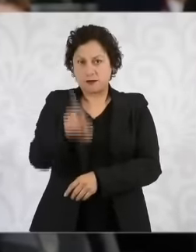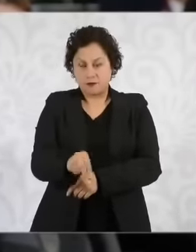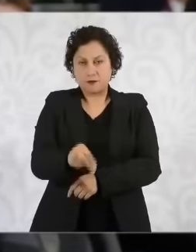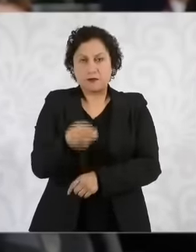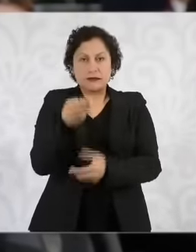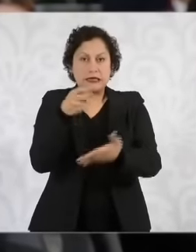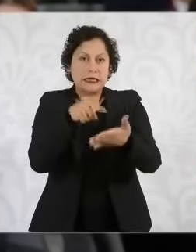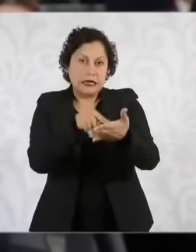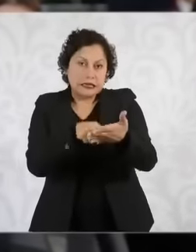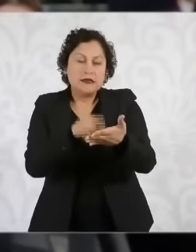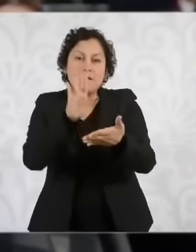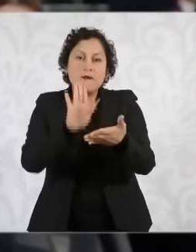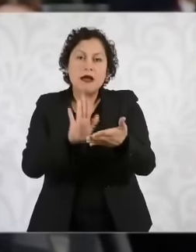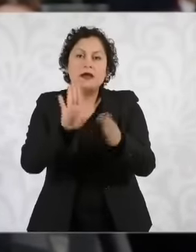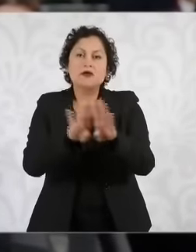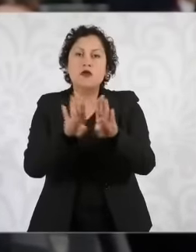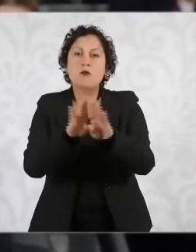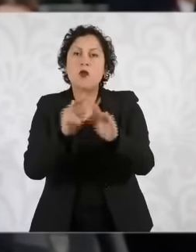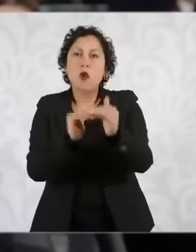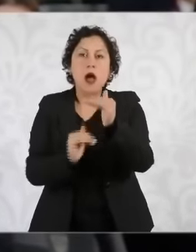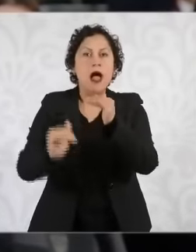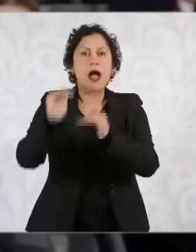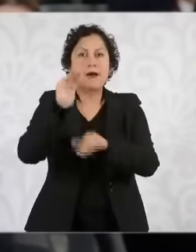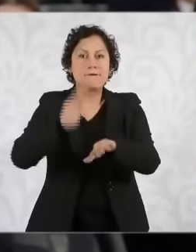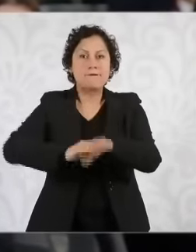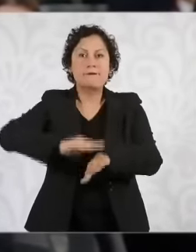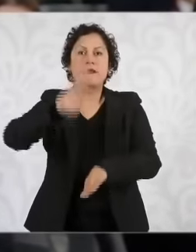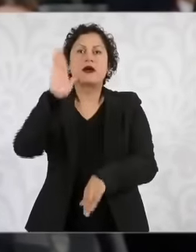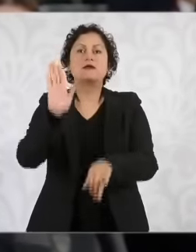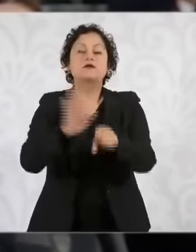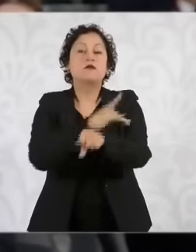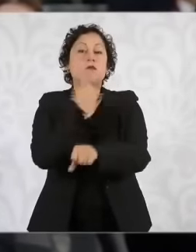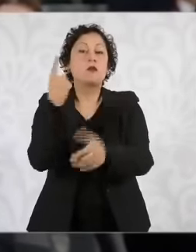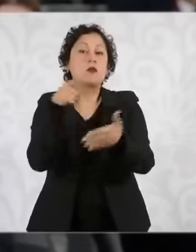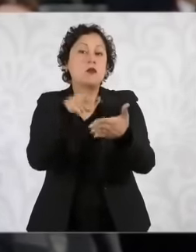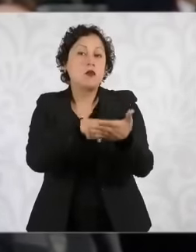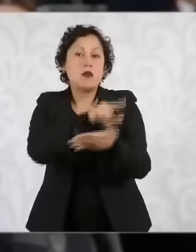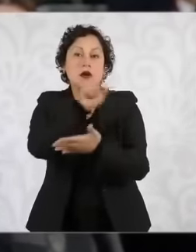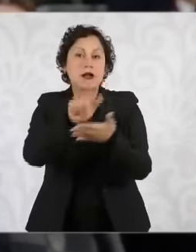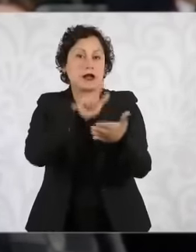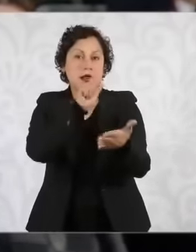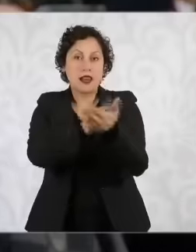is transcending is because it is not adjusting precisely what is already in the Constitution